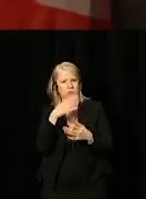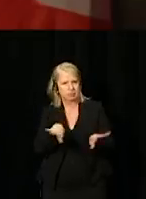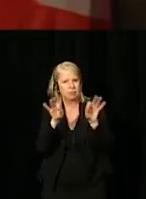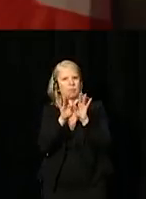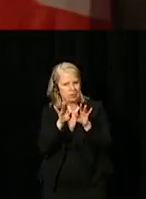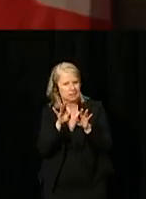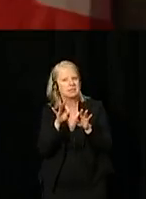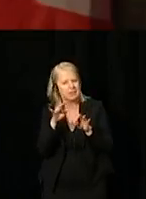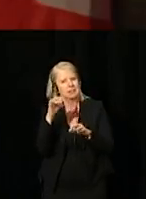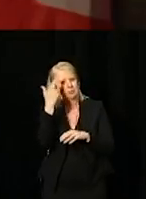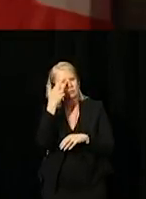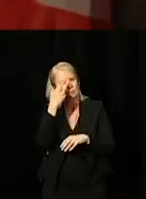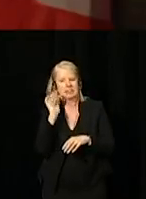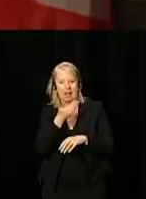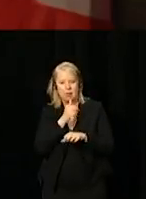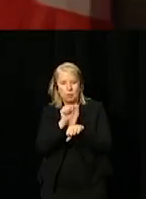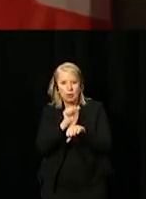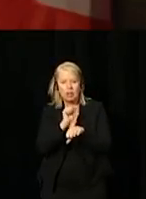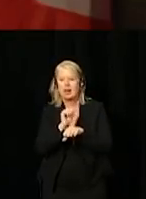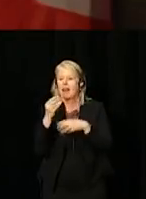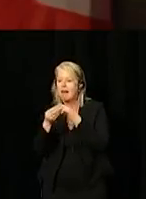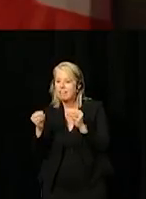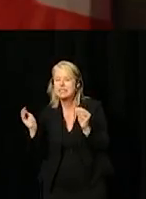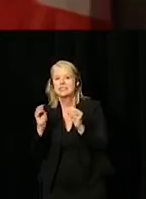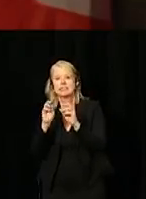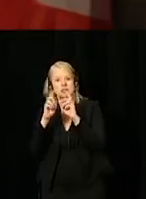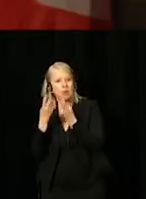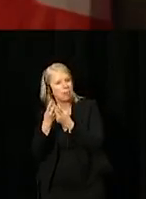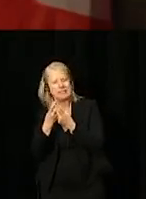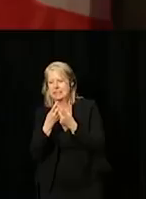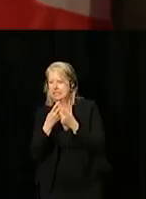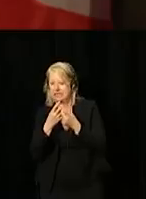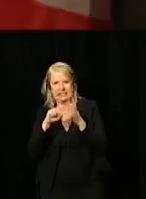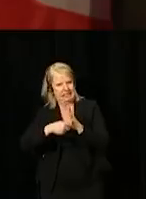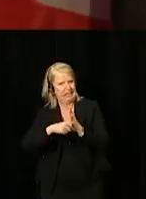and it's why the work of the office and of departments is so essential.